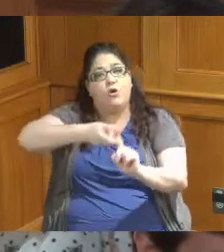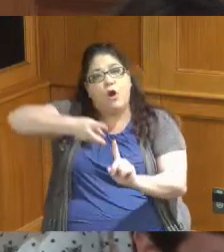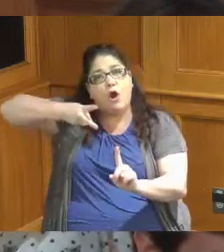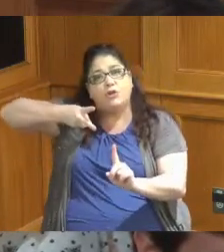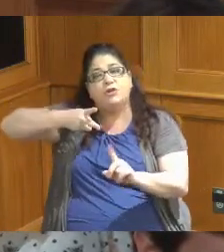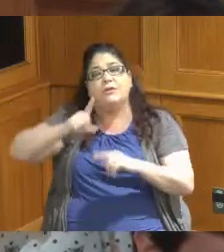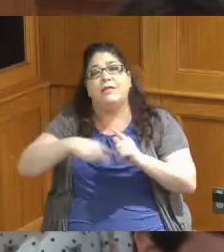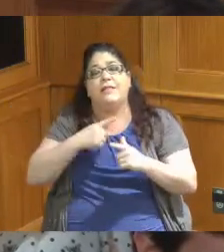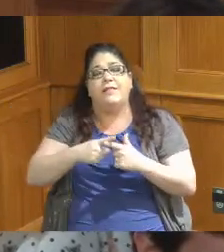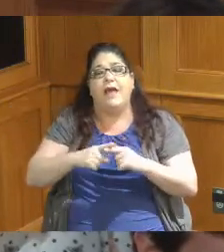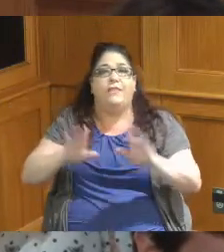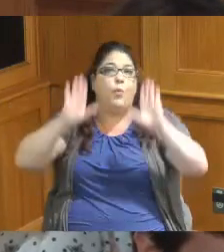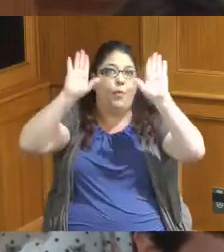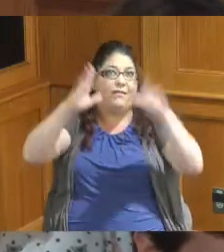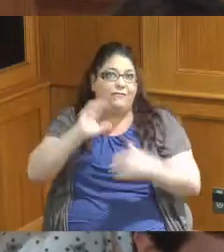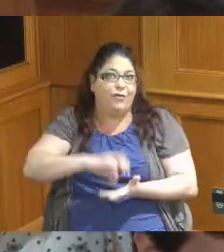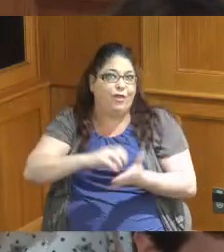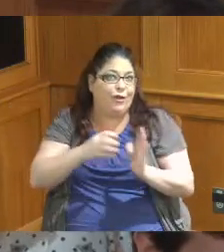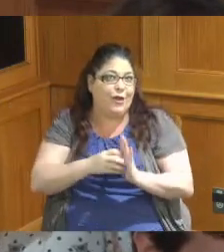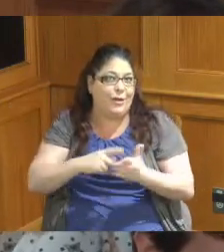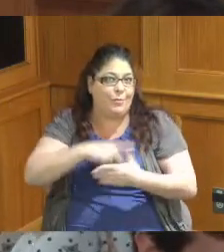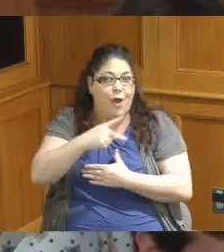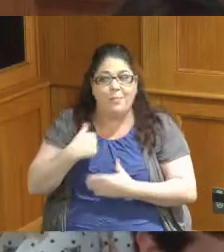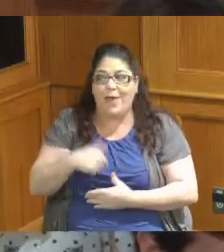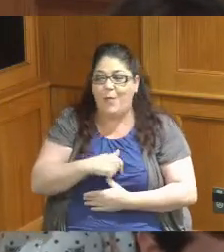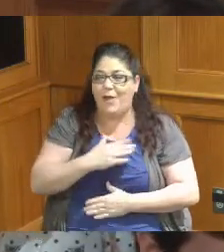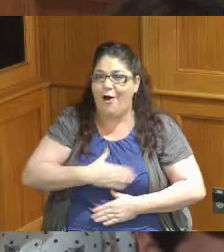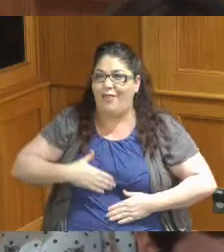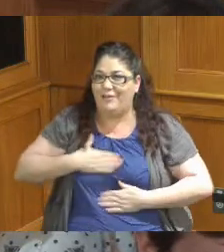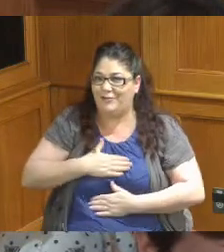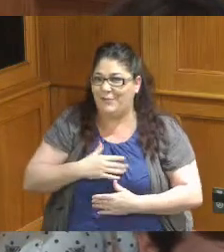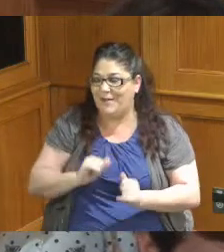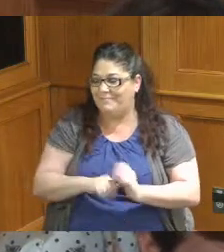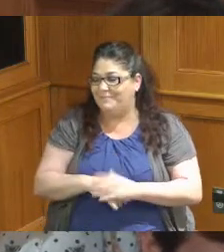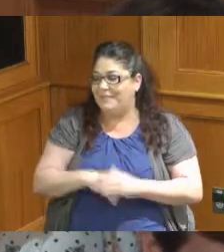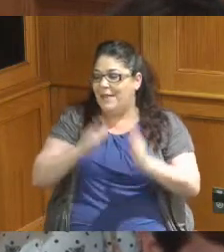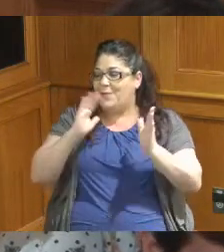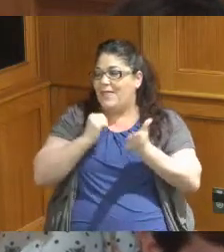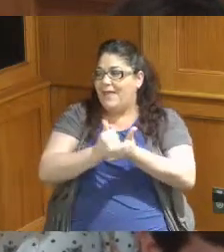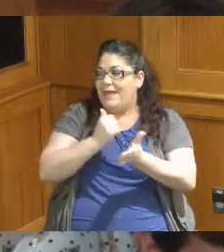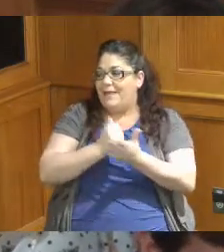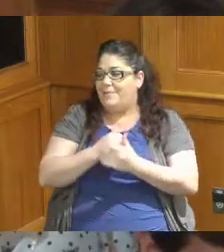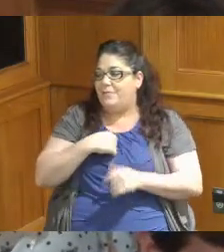program that I'm sure many of us participate in it will also assist 25 of their current